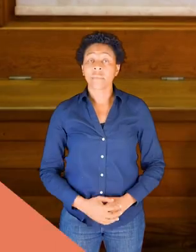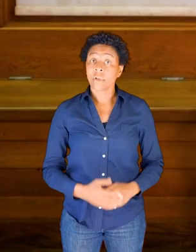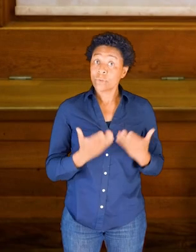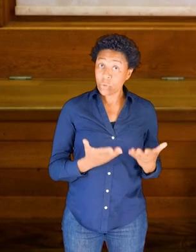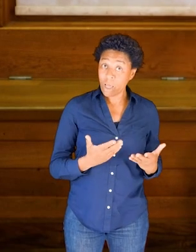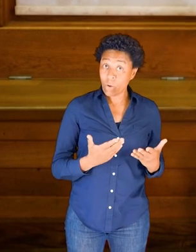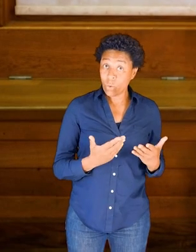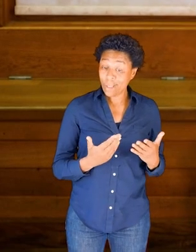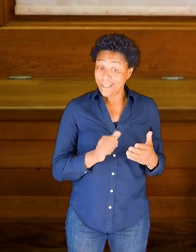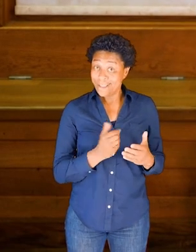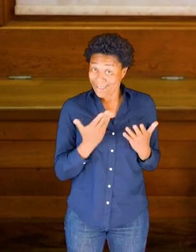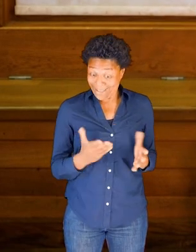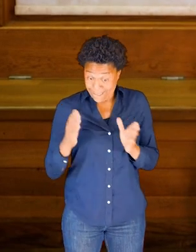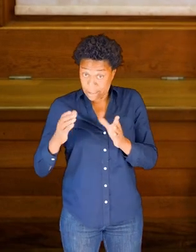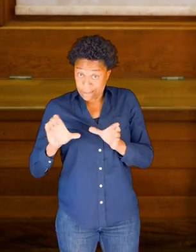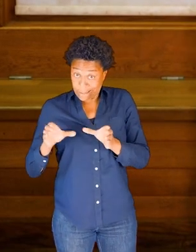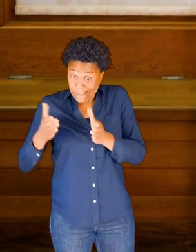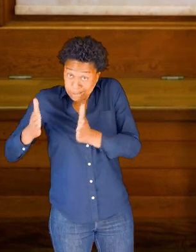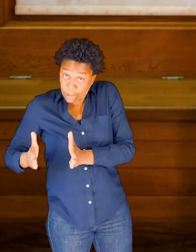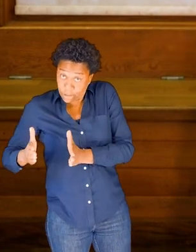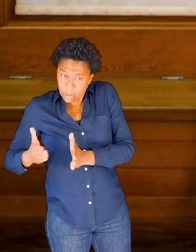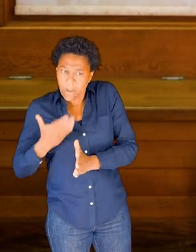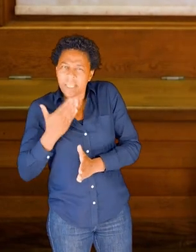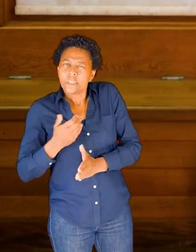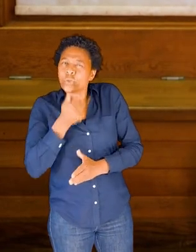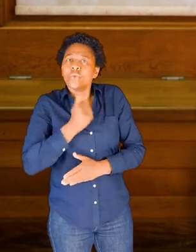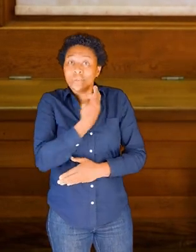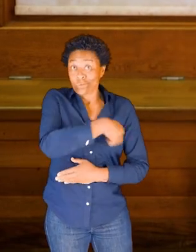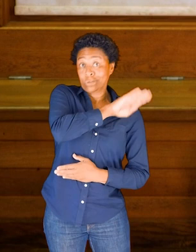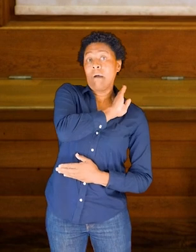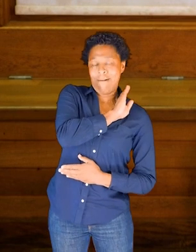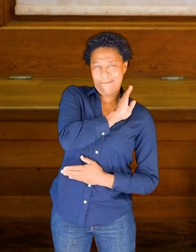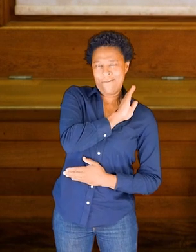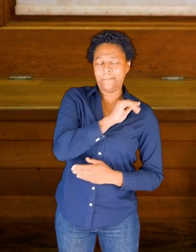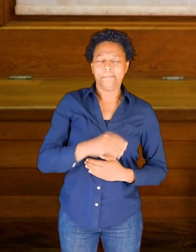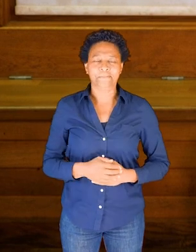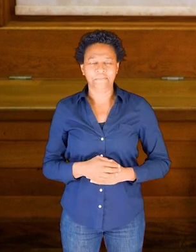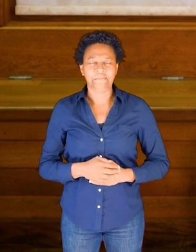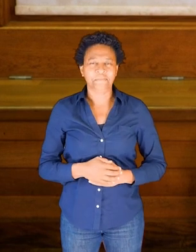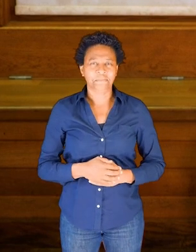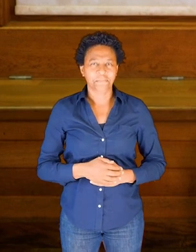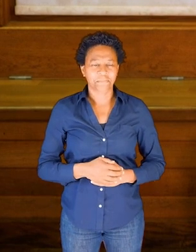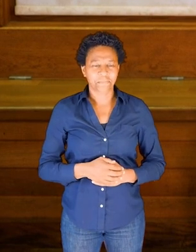So for this next section, just have your scarf close at hand. We'll get to that in a moment.